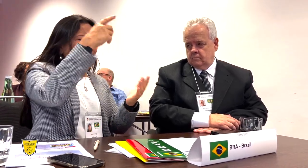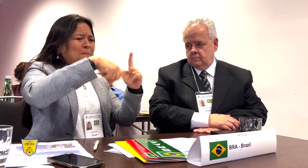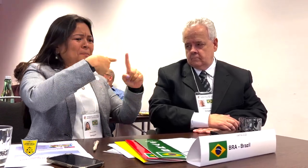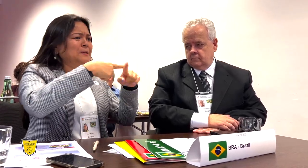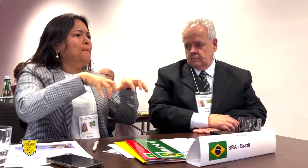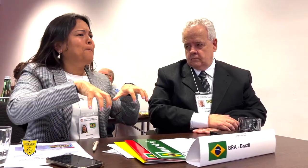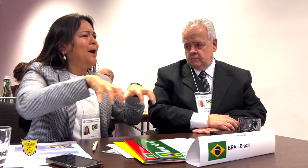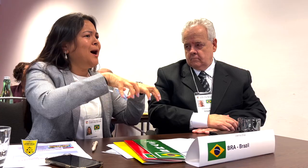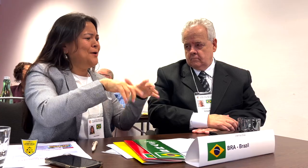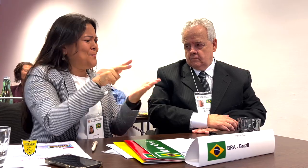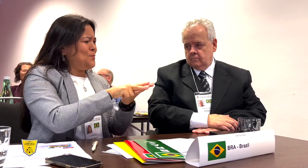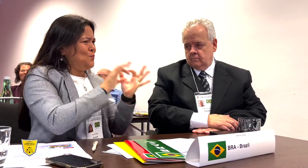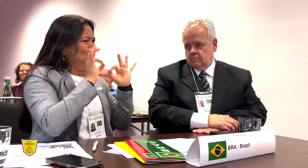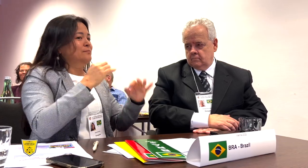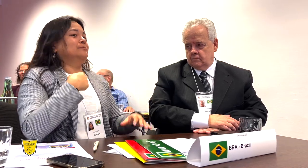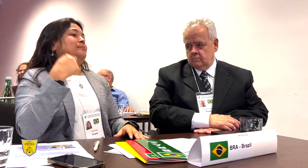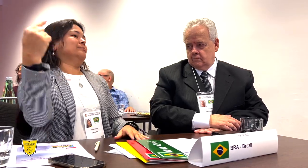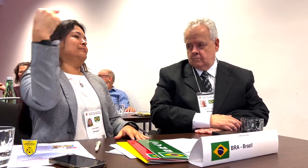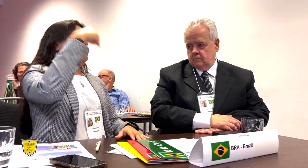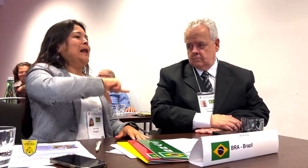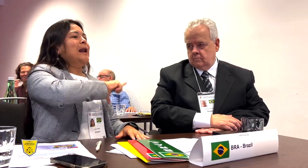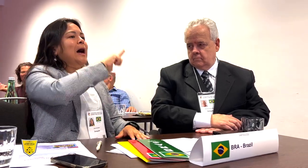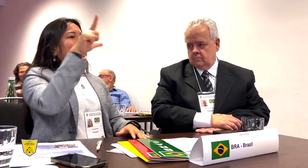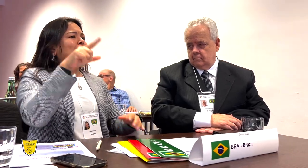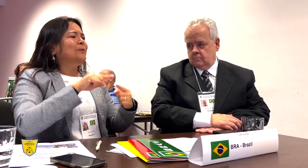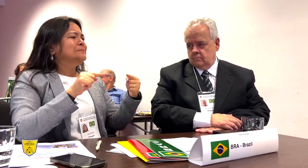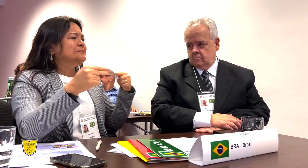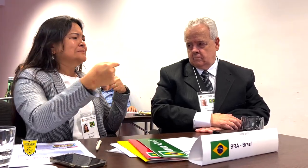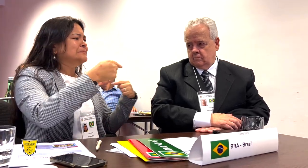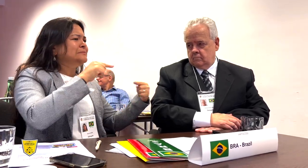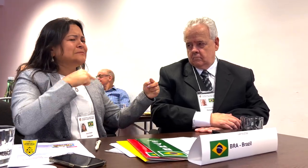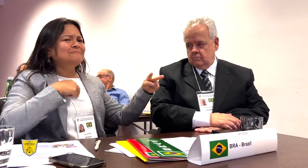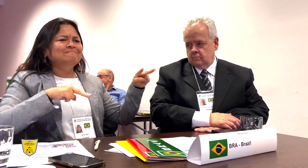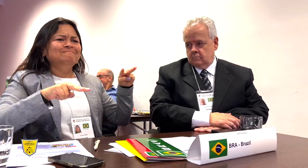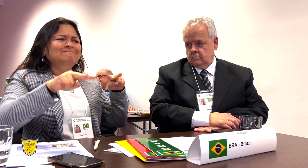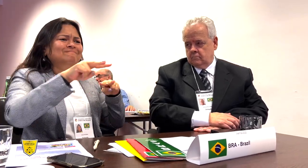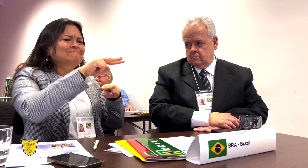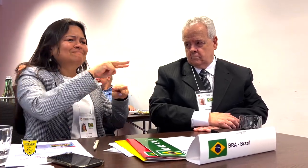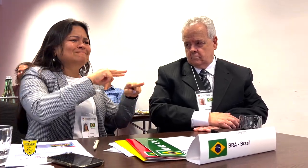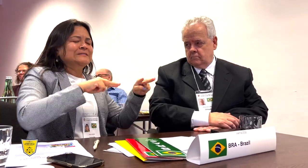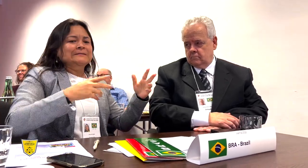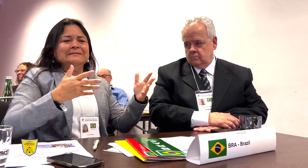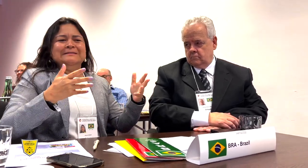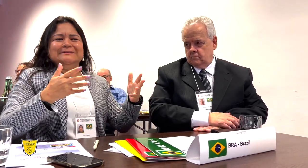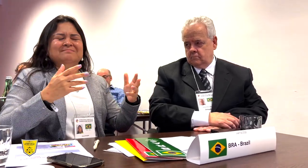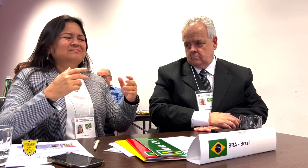So, when we came to Lausanne, Gustavo presented his arguments, that he was making progress in Caxias do Sul including